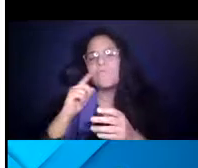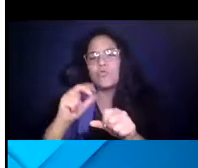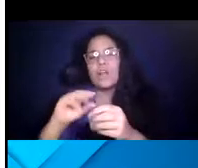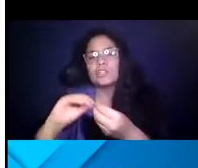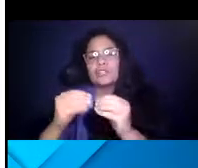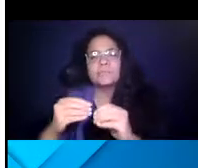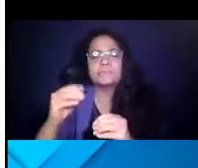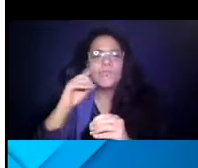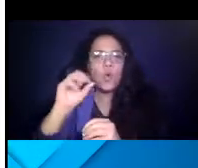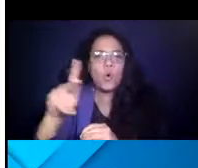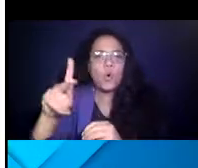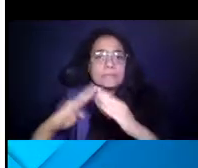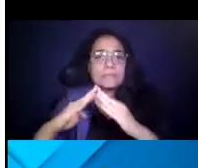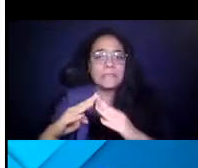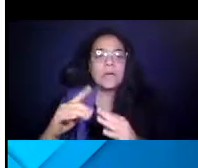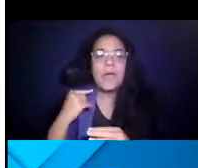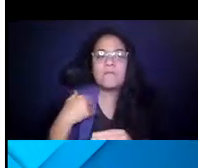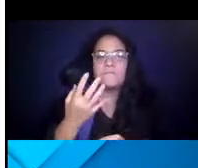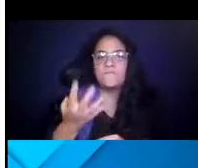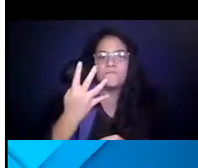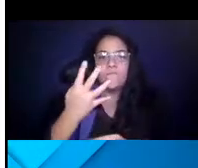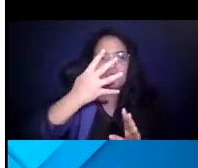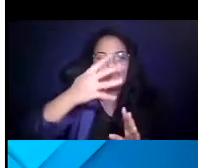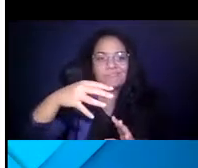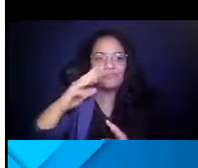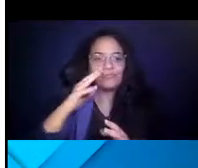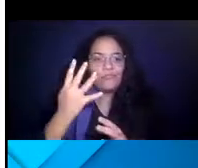14:52:11 I've got four graphs I'll share with you, I won't go into all the details.